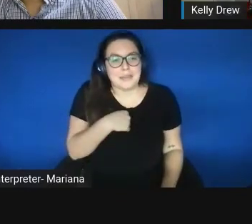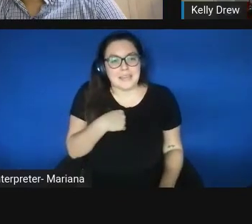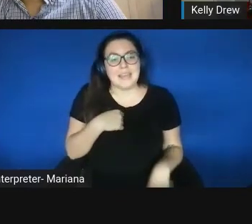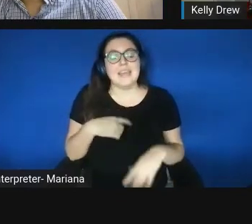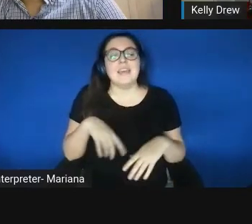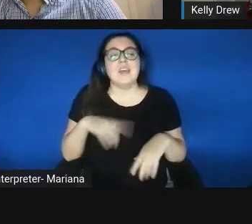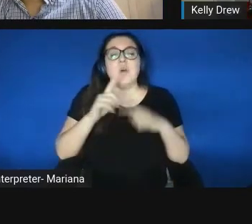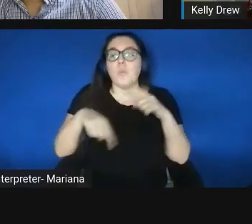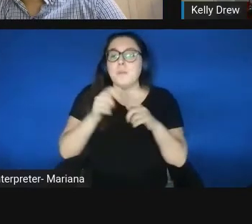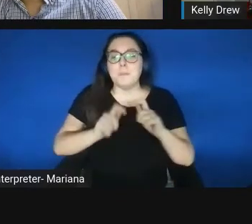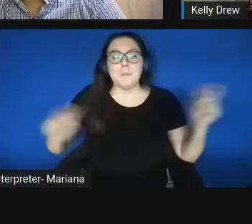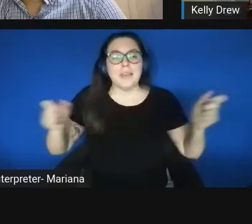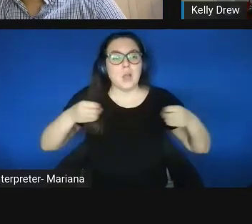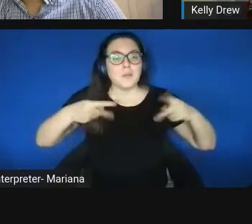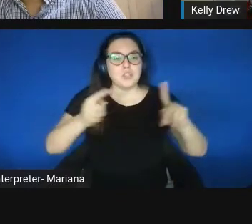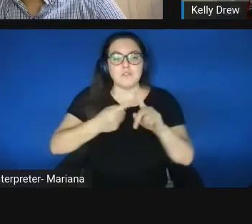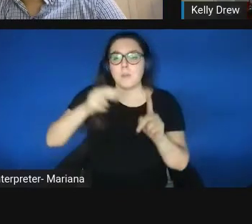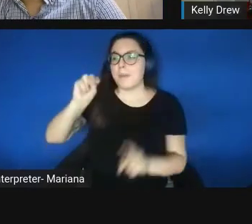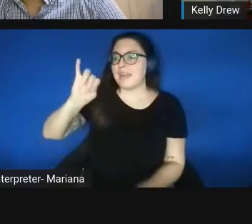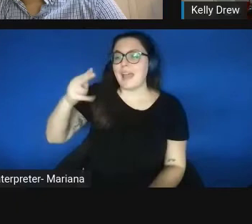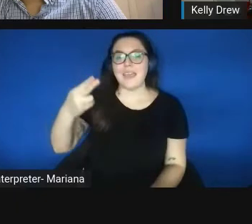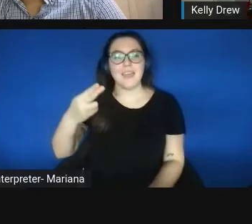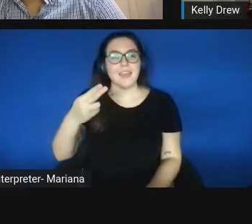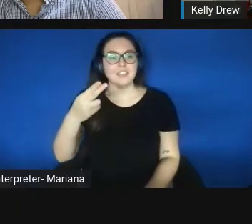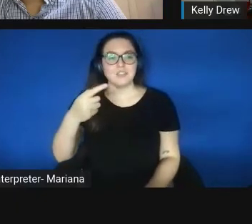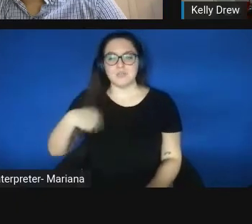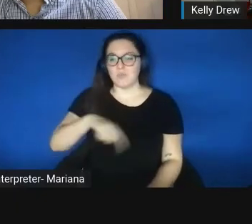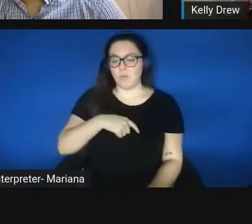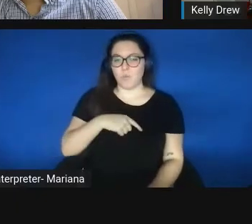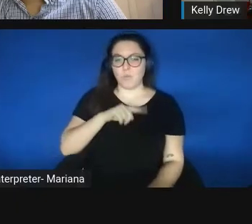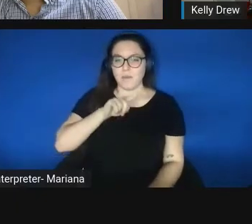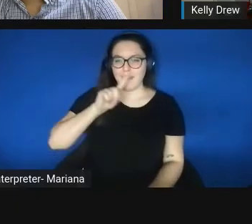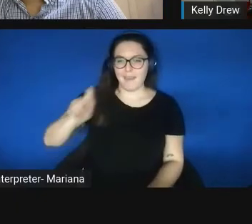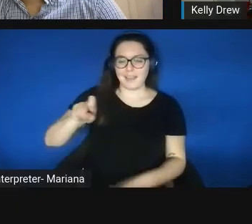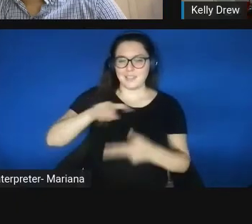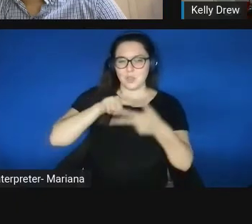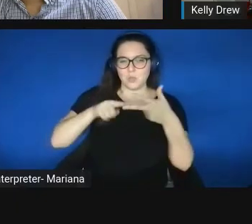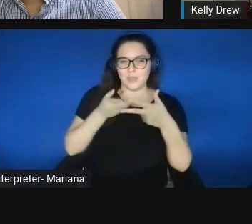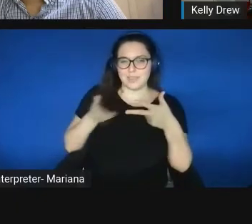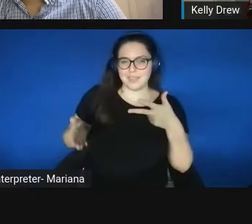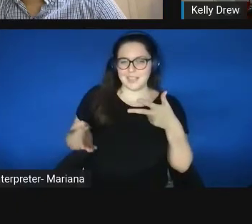comes about, we ask three questions, who and what do I need to aggregate,